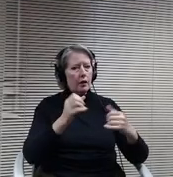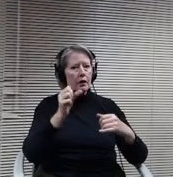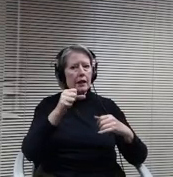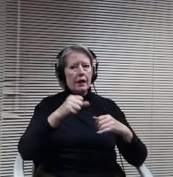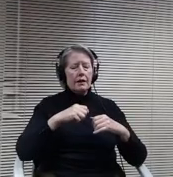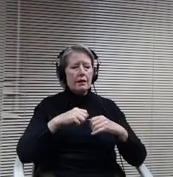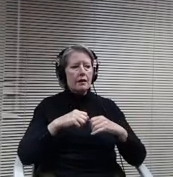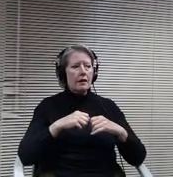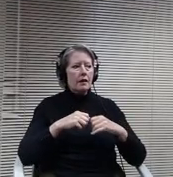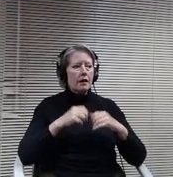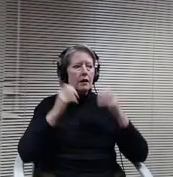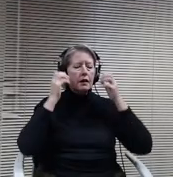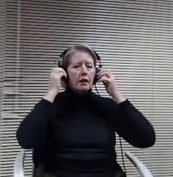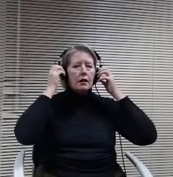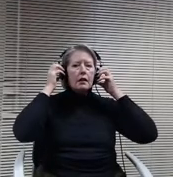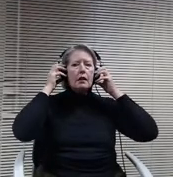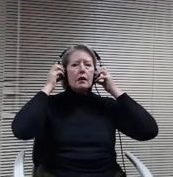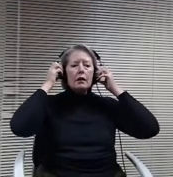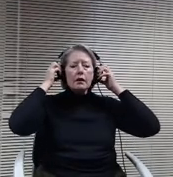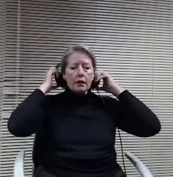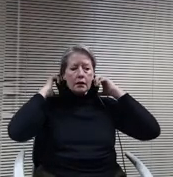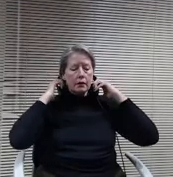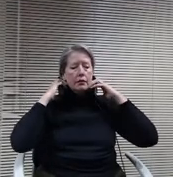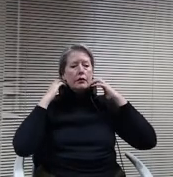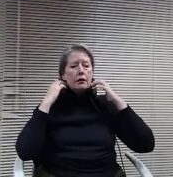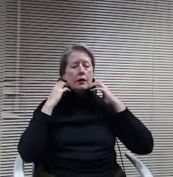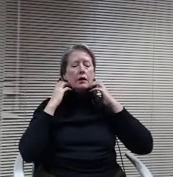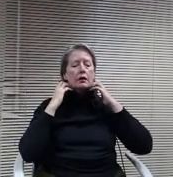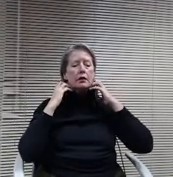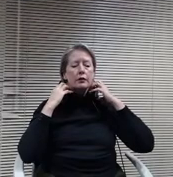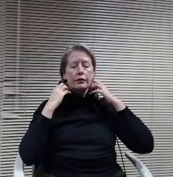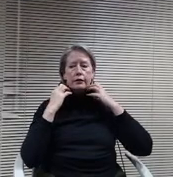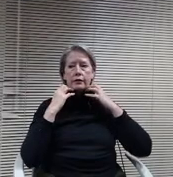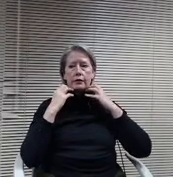I was listening to the whole morning. Sometimes it's like the thing goes asleep or something and everything locks